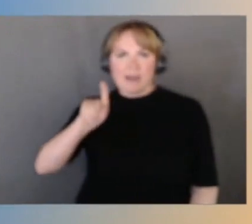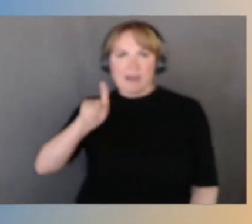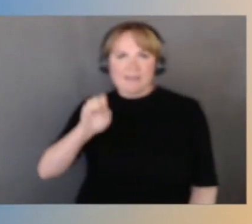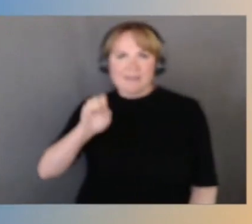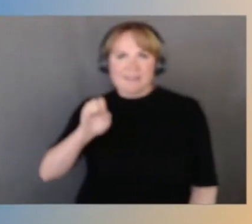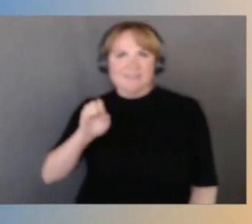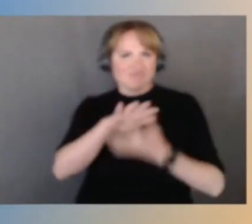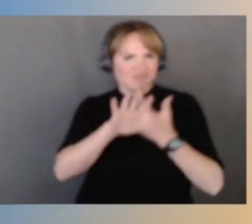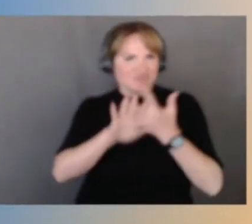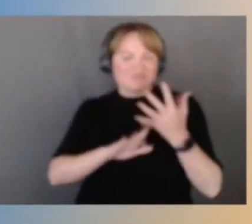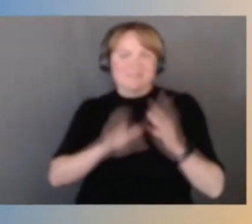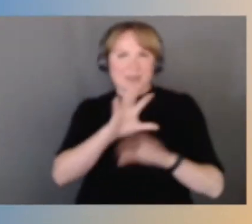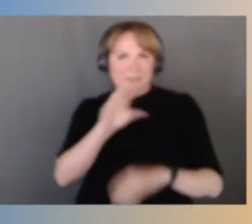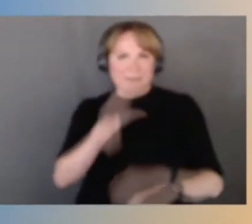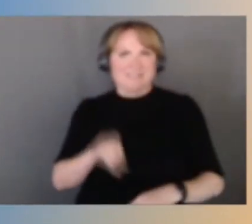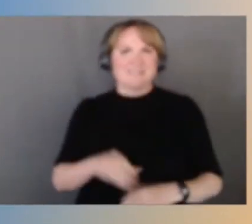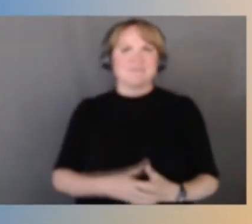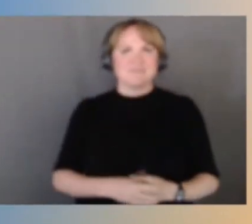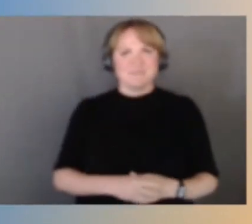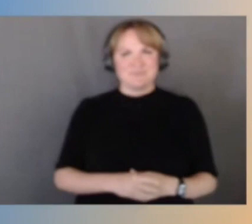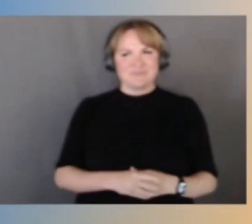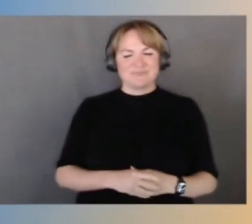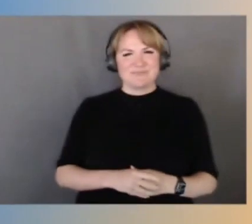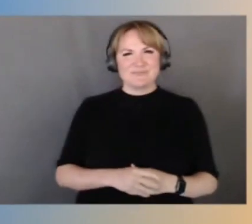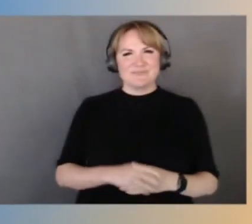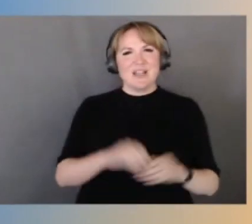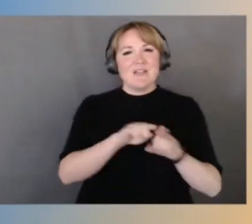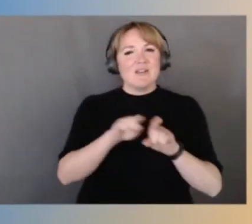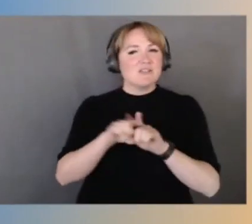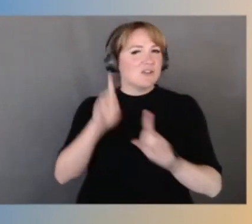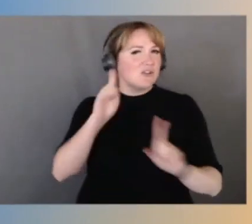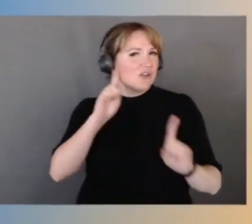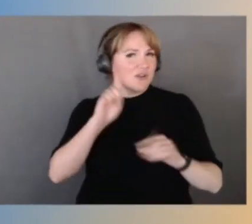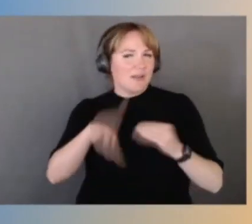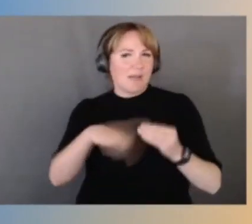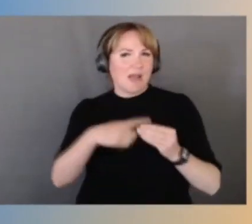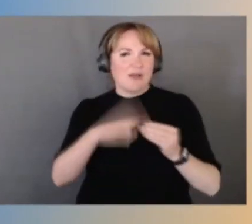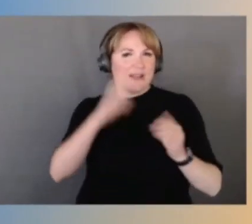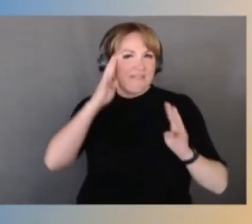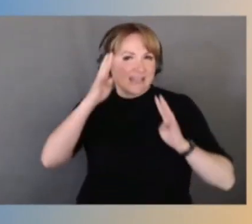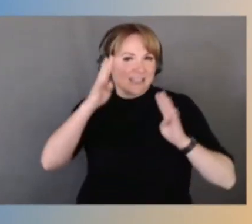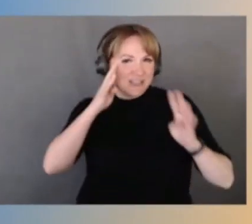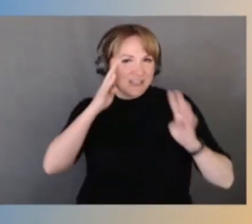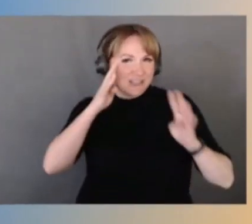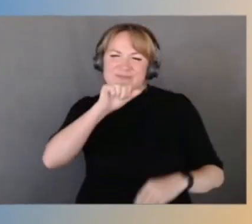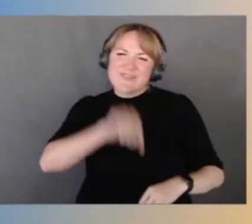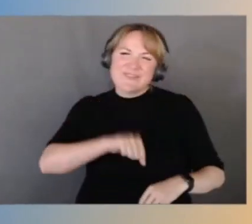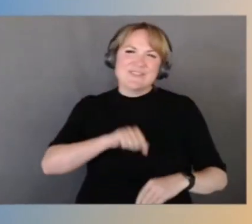You certainly heard about innovation, the fact that we love to create, we love to innovate on behalf of our customers here,